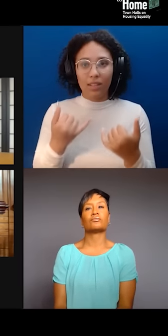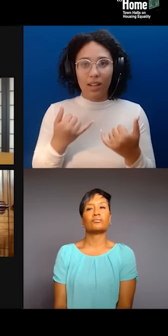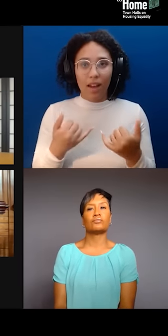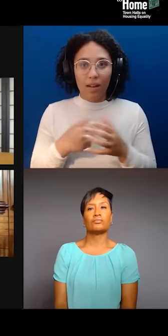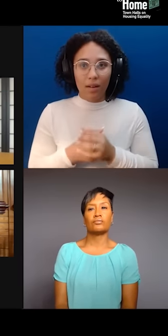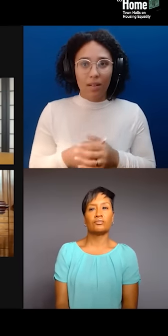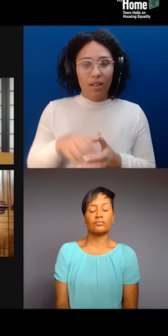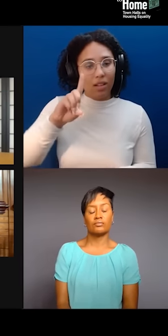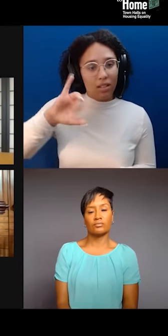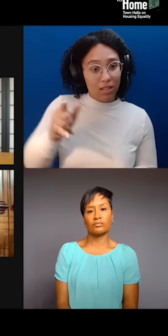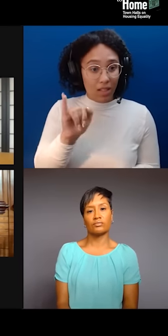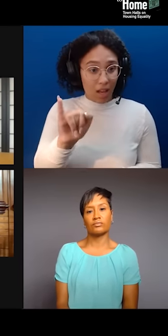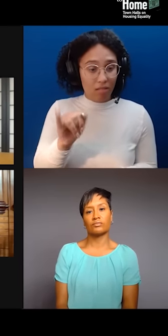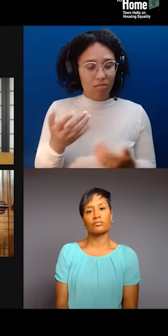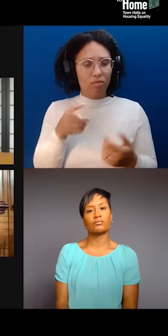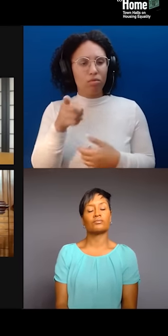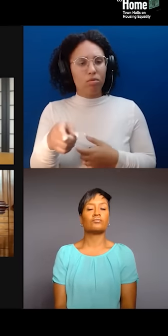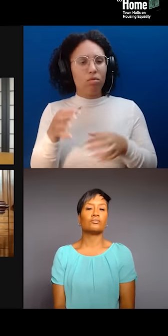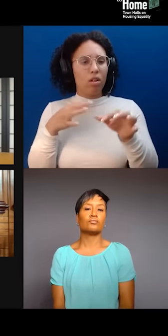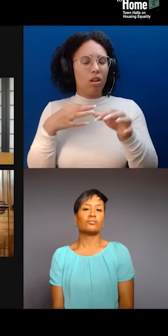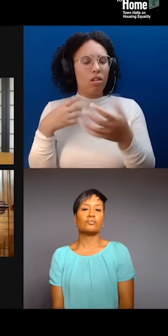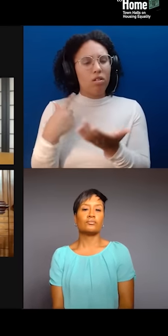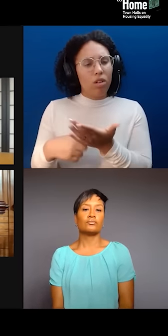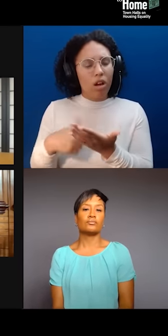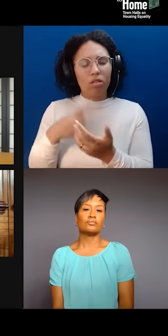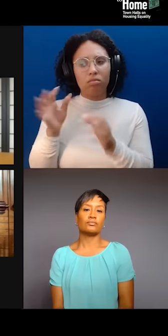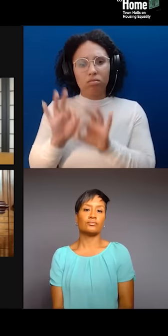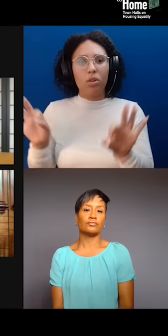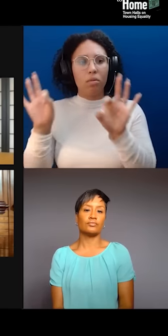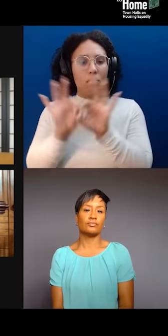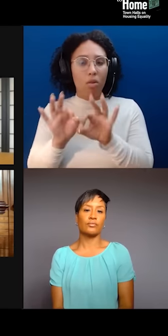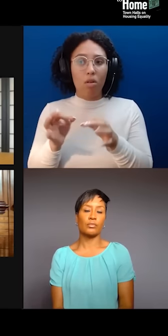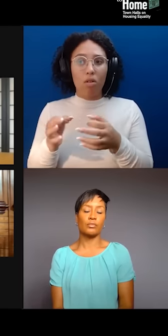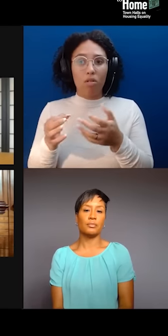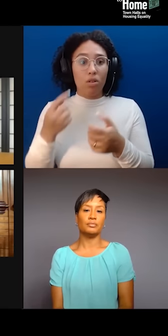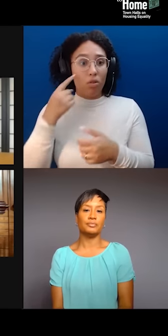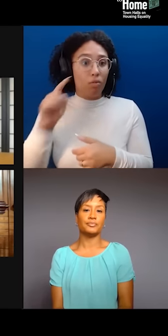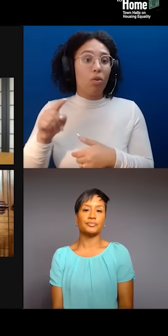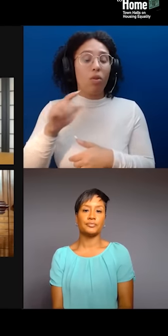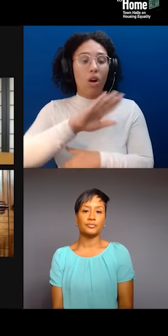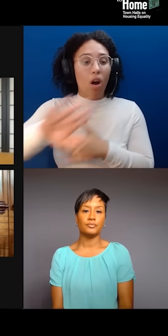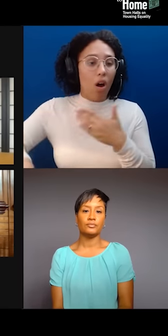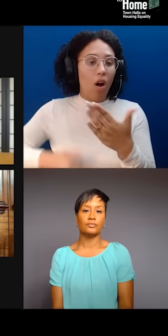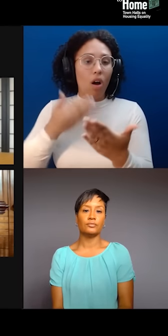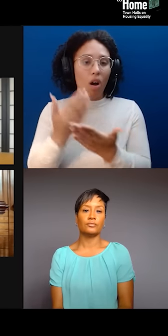and ethnic identities that make up who you are. And Najmah, you touched on that a bit ago in your response.